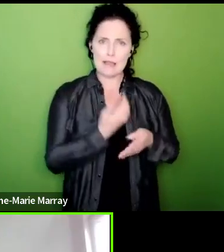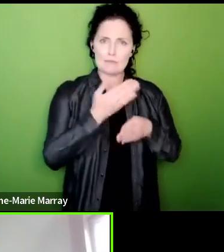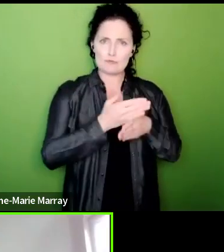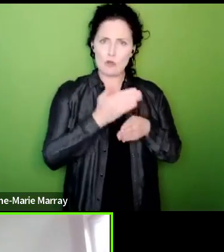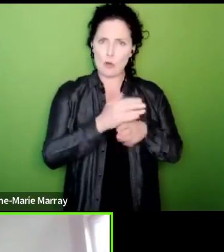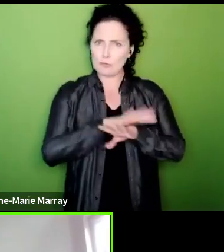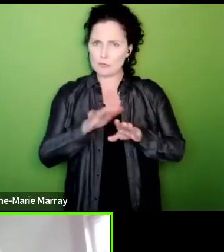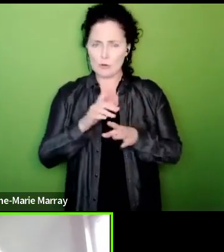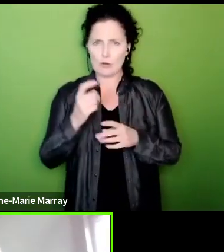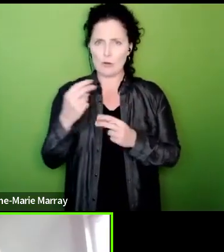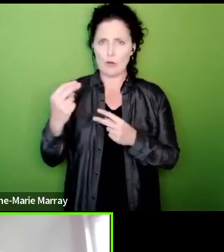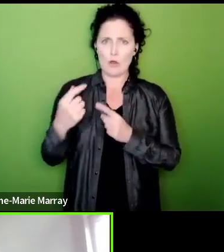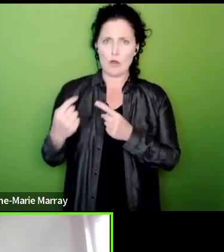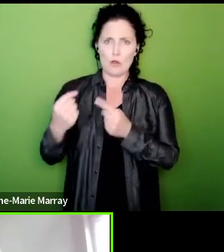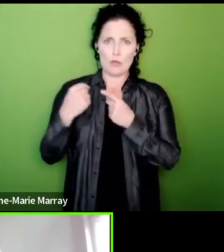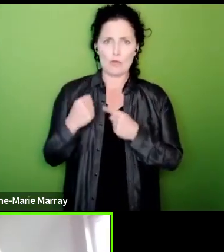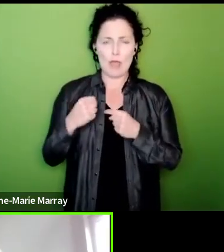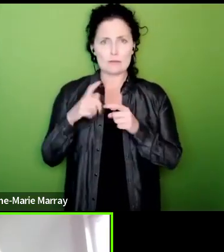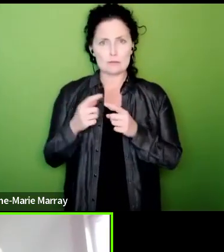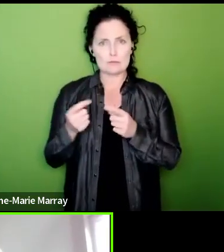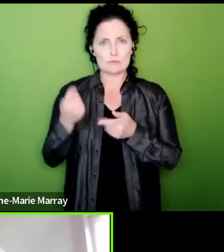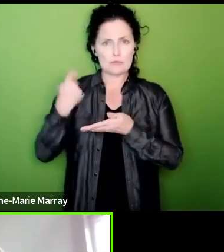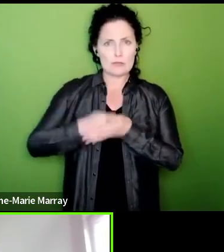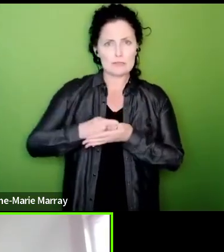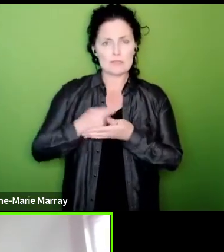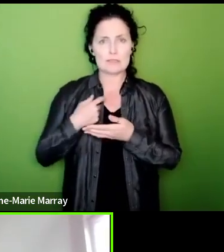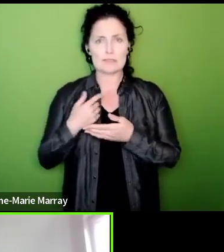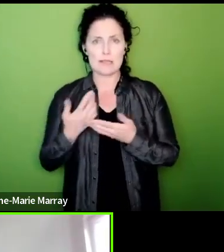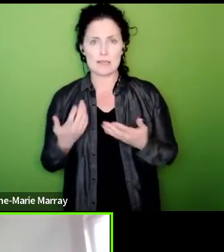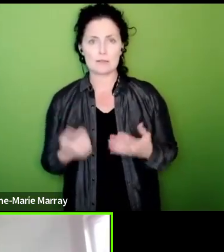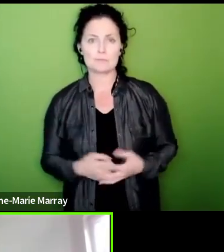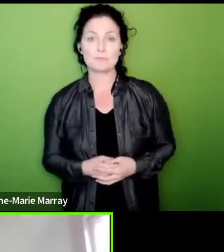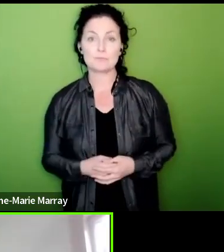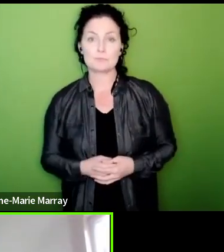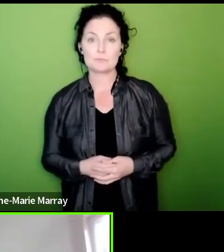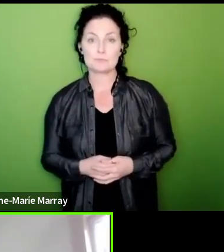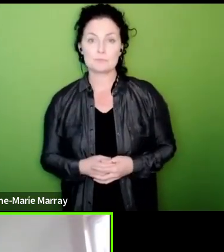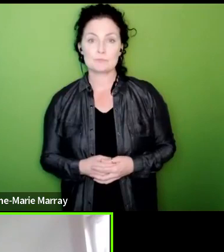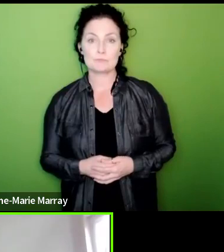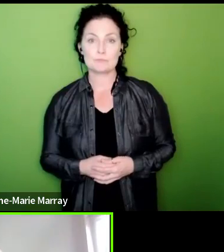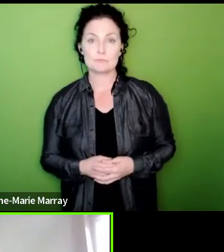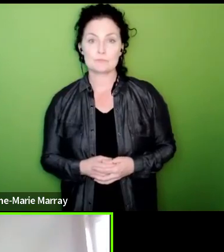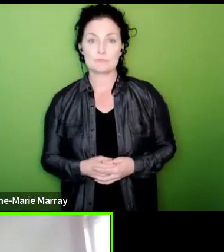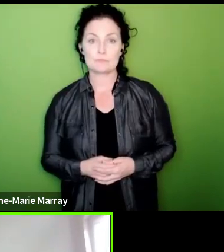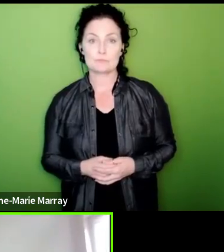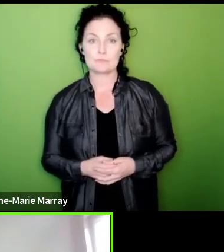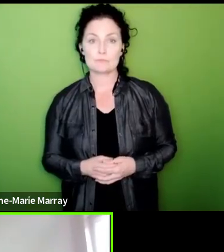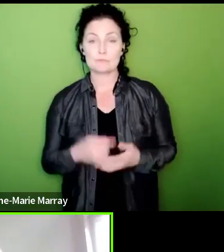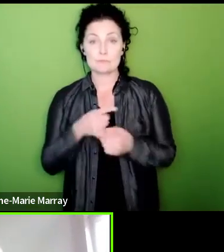scheme and they also need no massive job cuts um the National Executive Committee and the decision